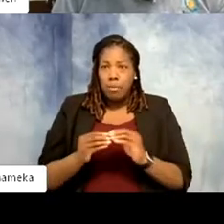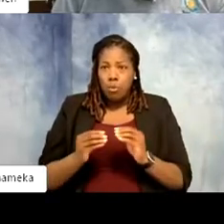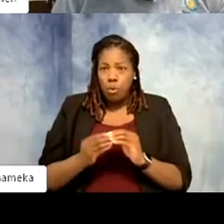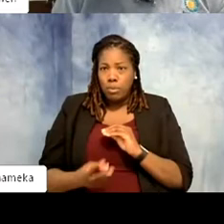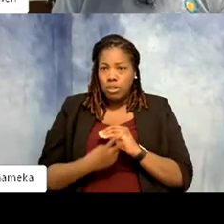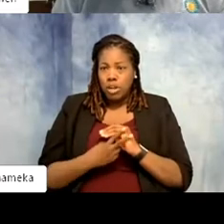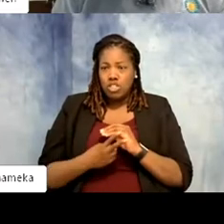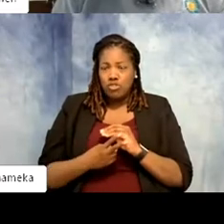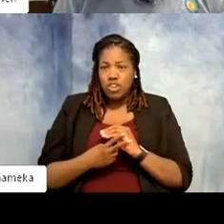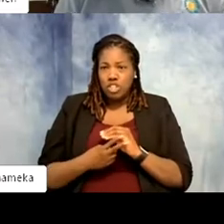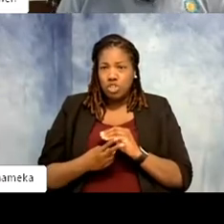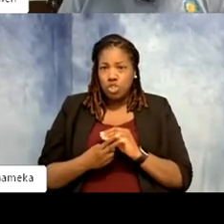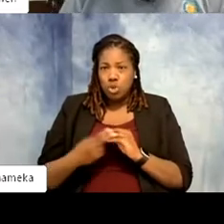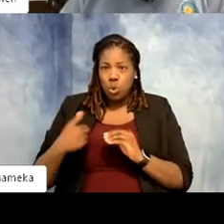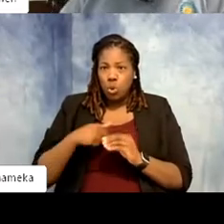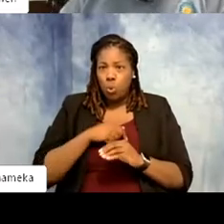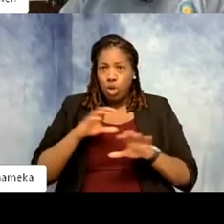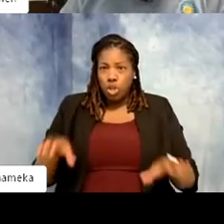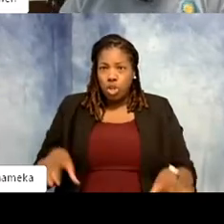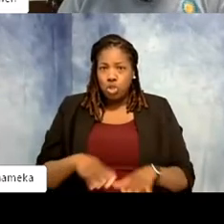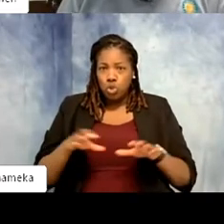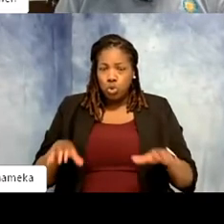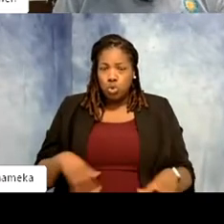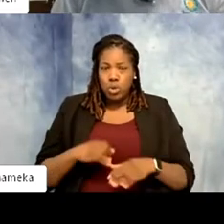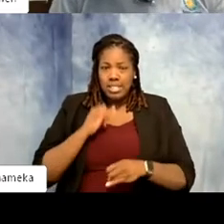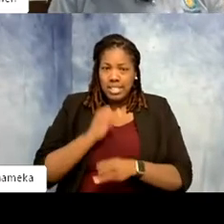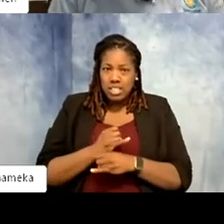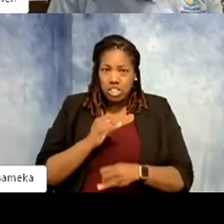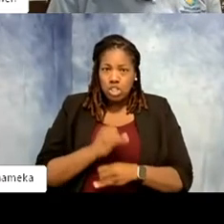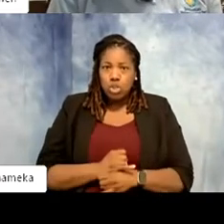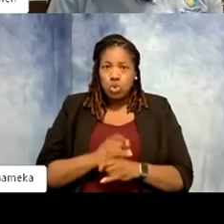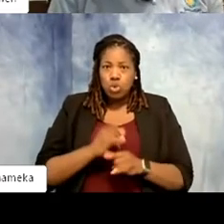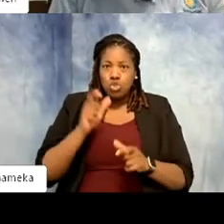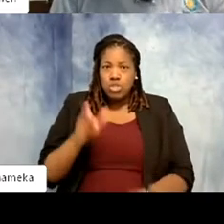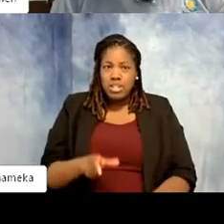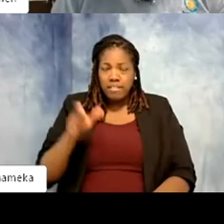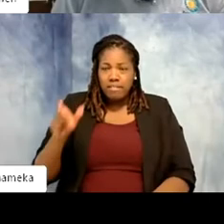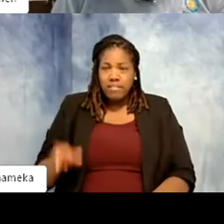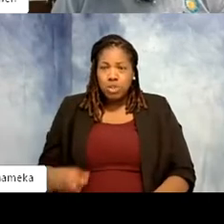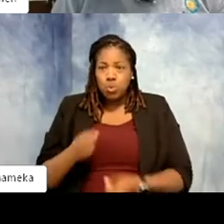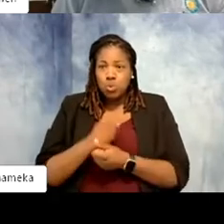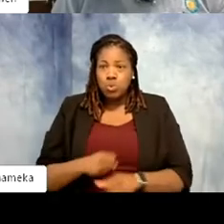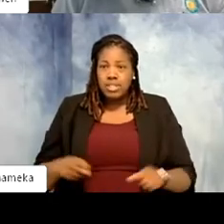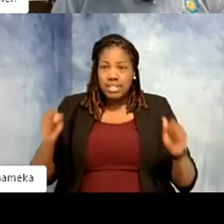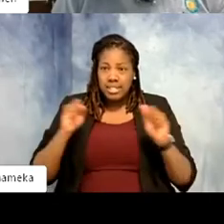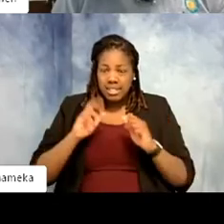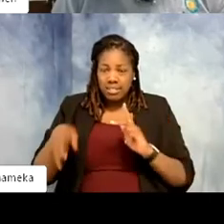What can we do as an institution or individually to help save the species that we are exhibiting.